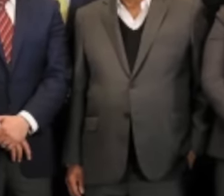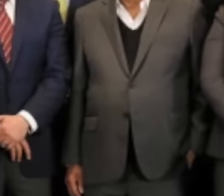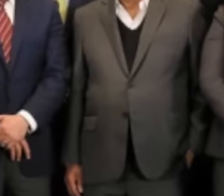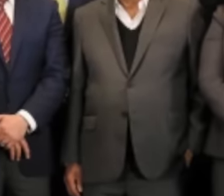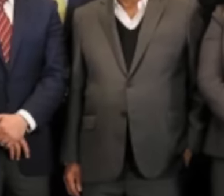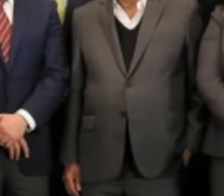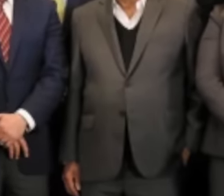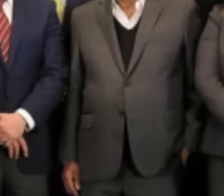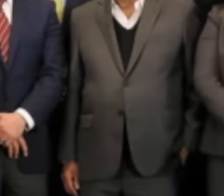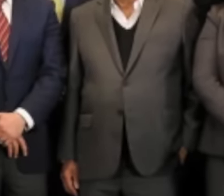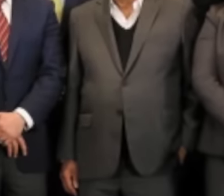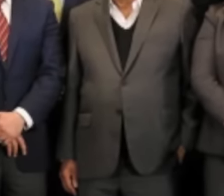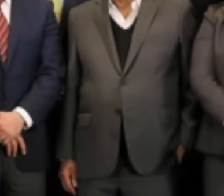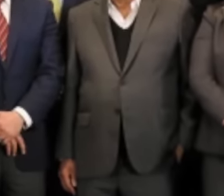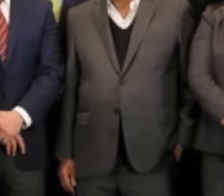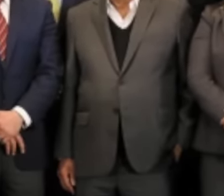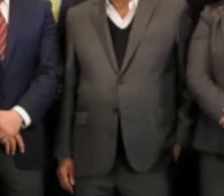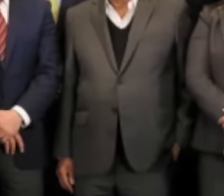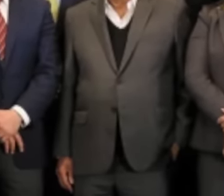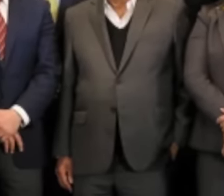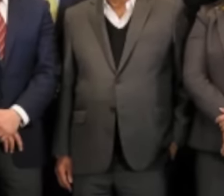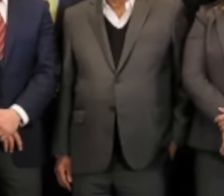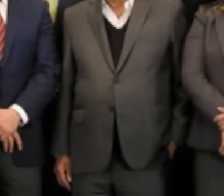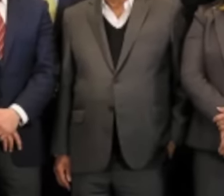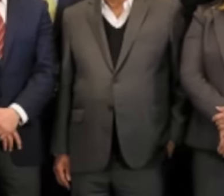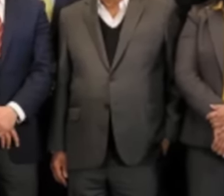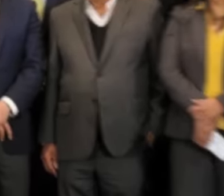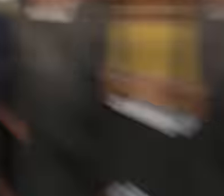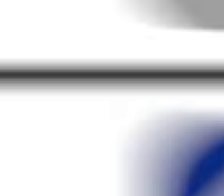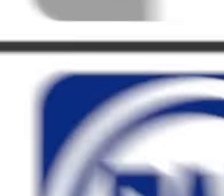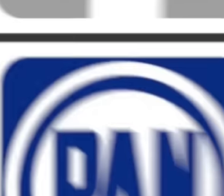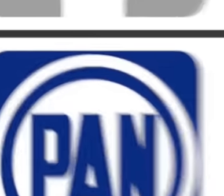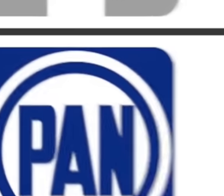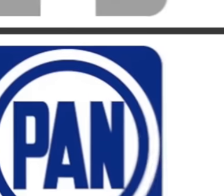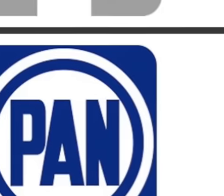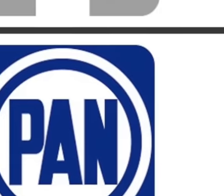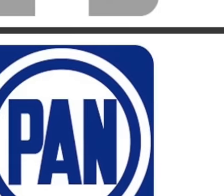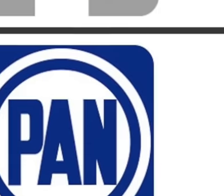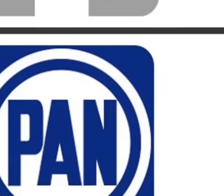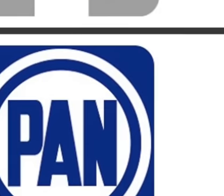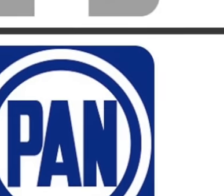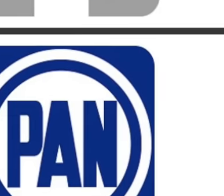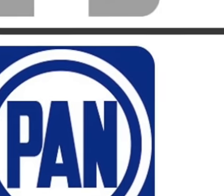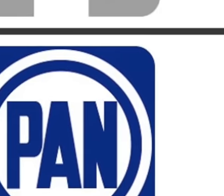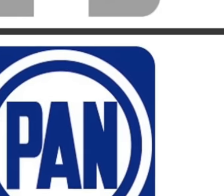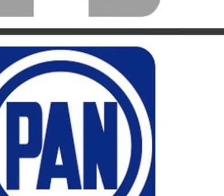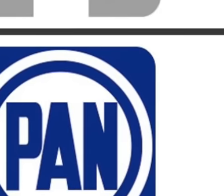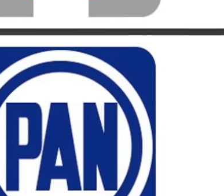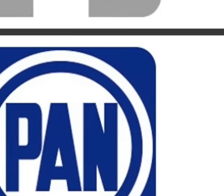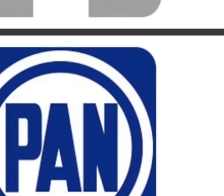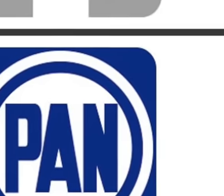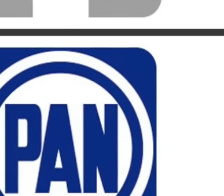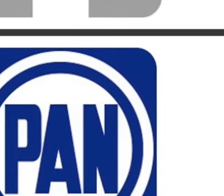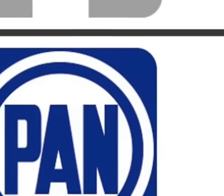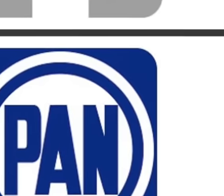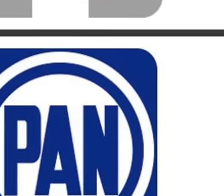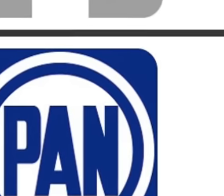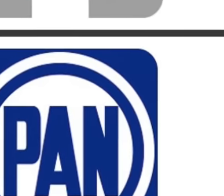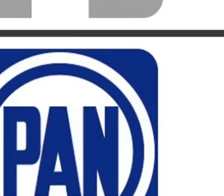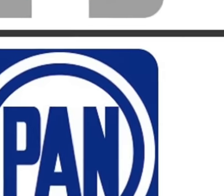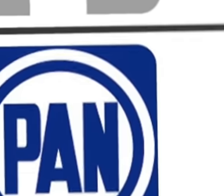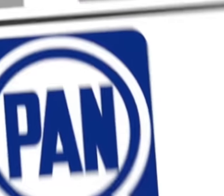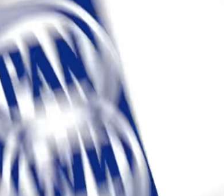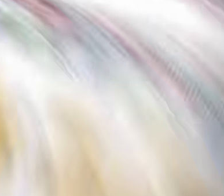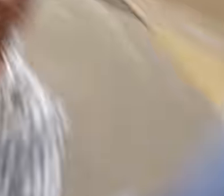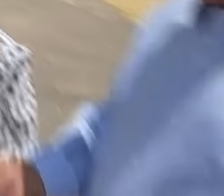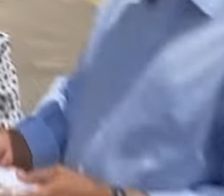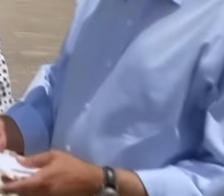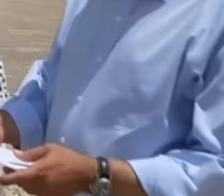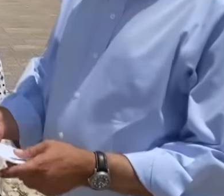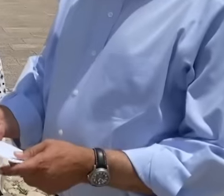this fear will be left out of future elections since the people of